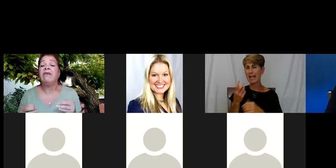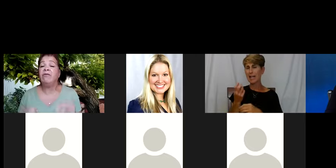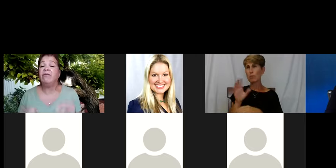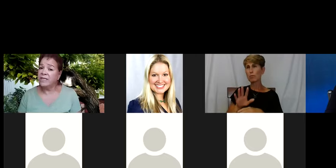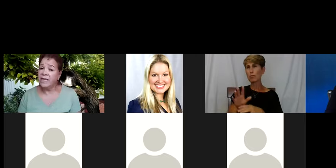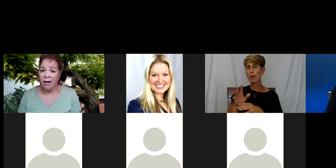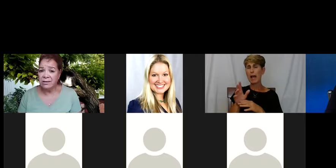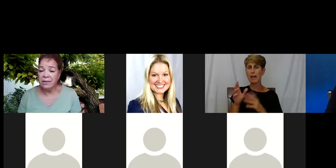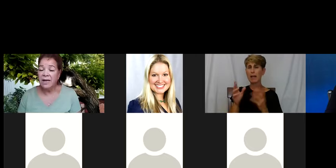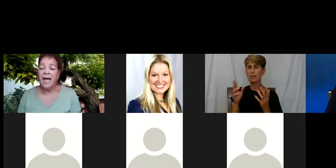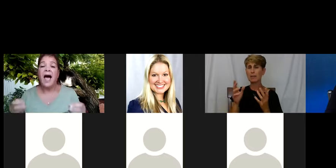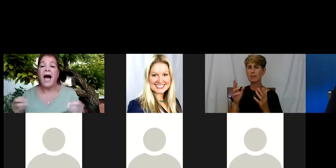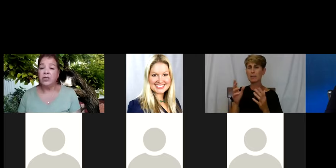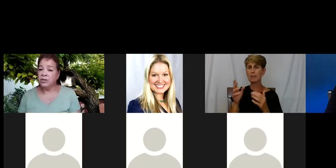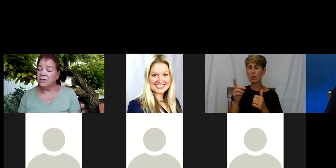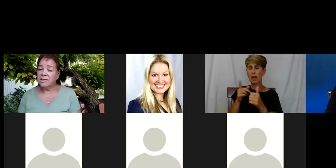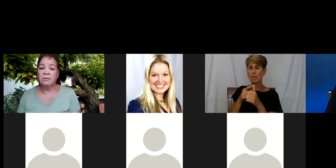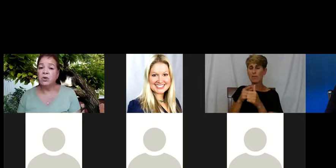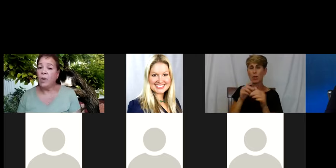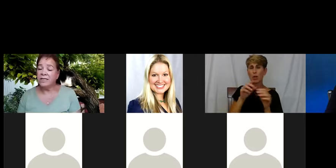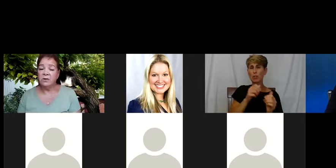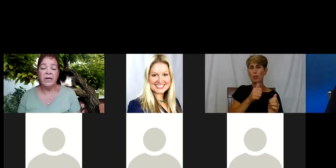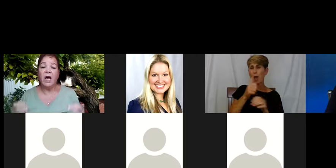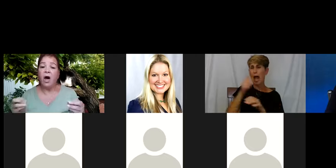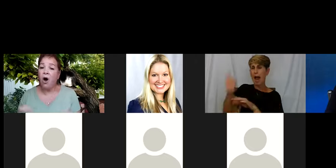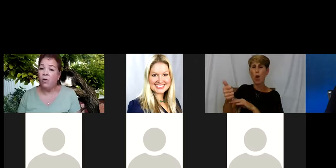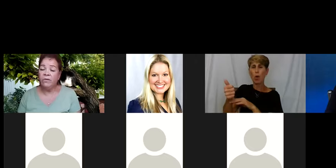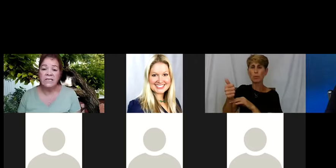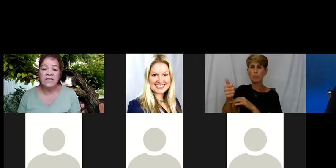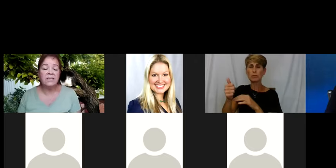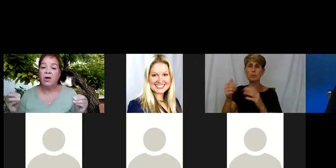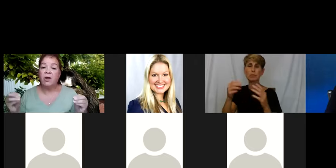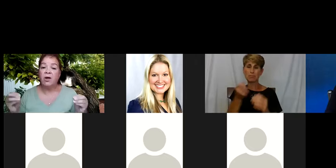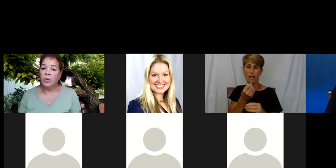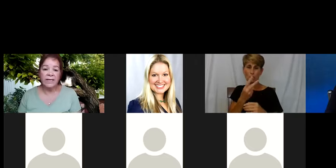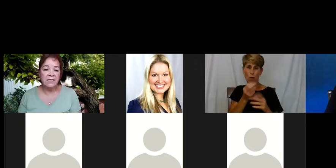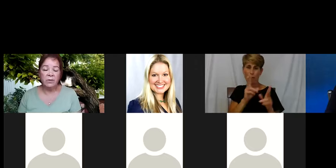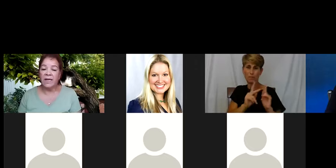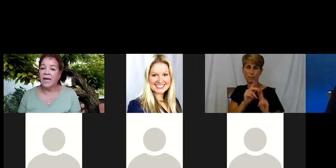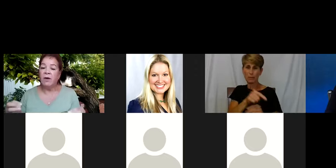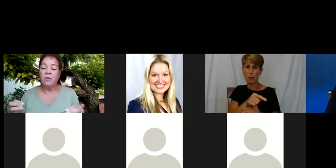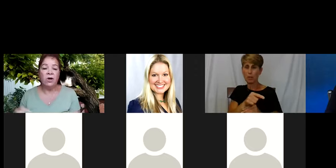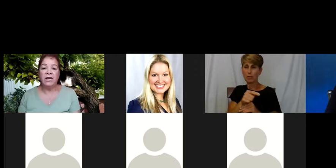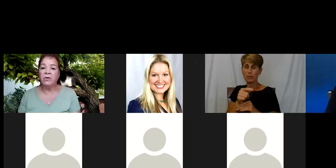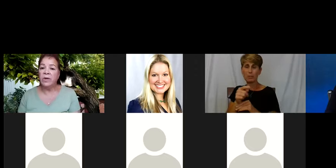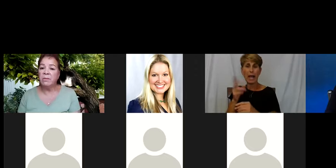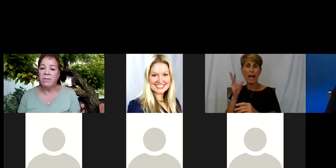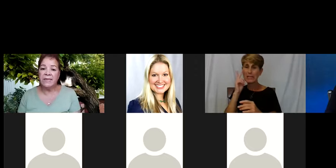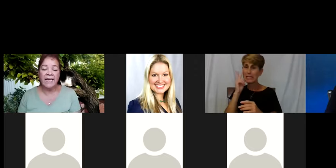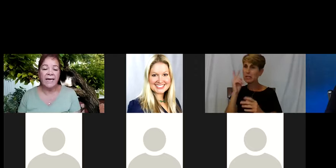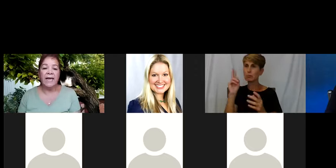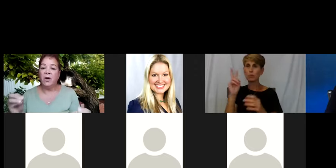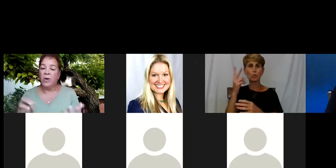And when I first housed them, I used to see them twice a week. Home visits twice a week. I would call everyone on Monday.